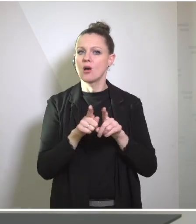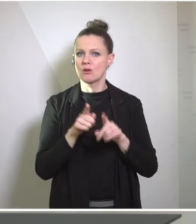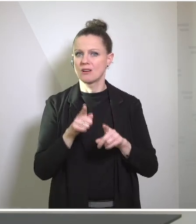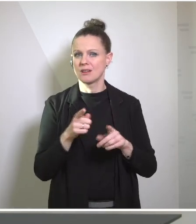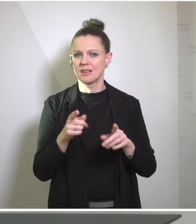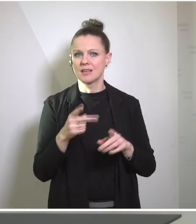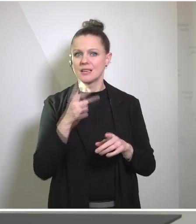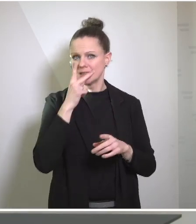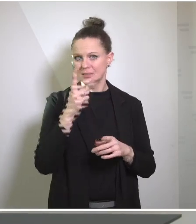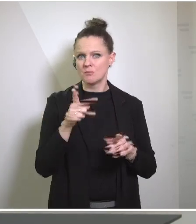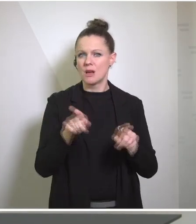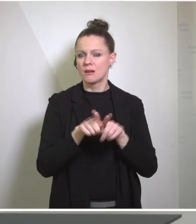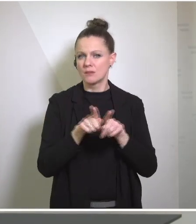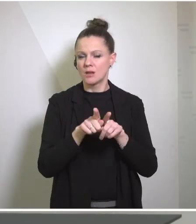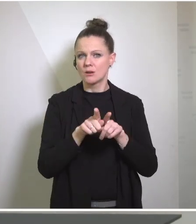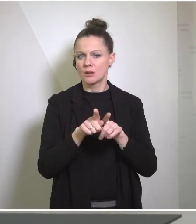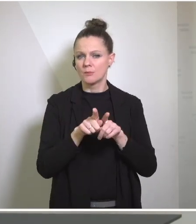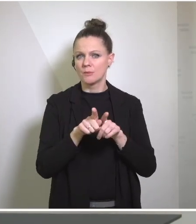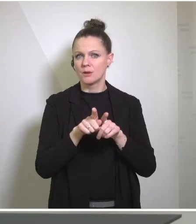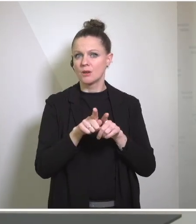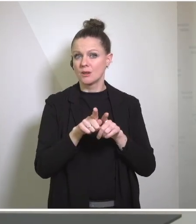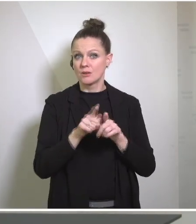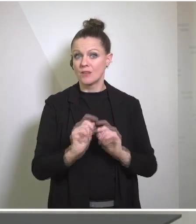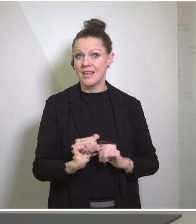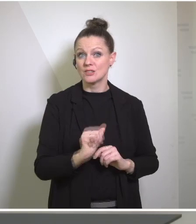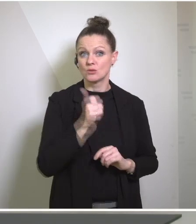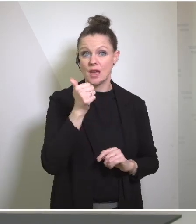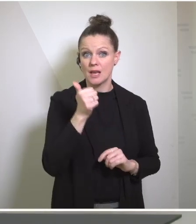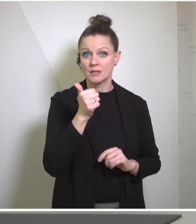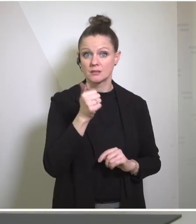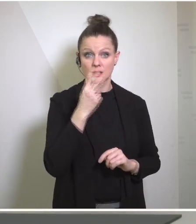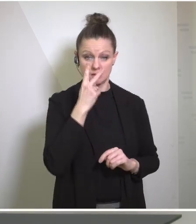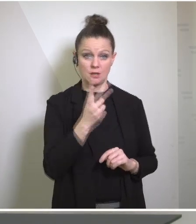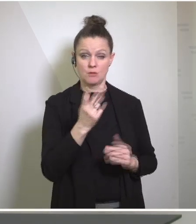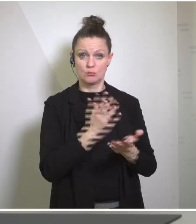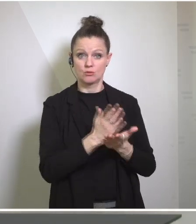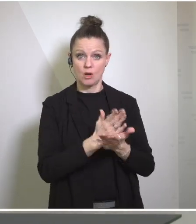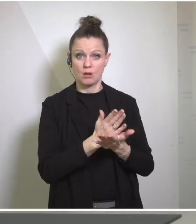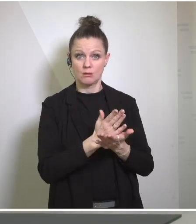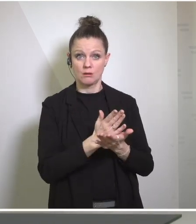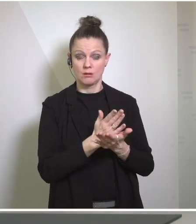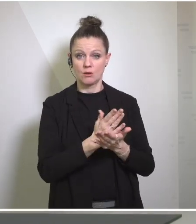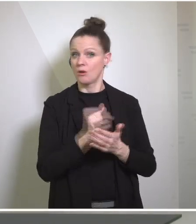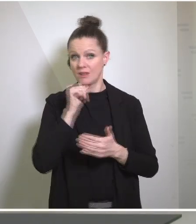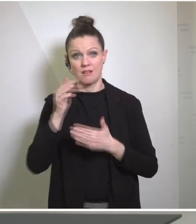synthetic opioid fentanyl, while we were first unfortunately we're not last and we see that